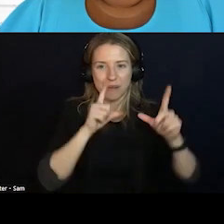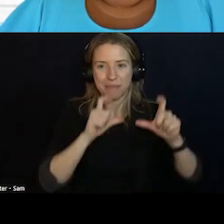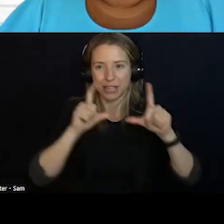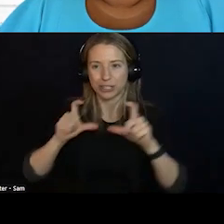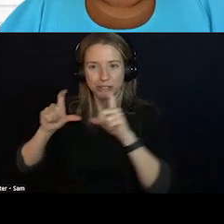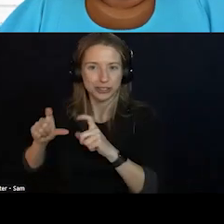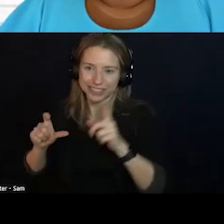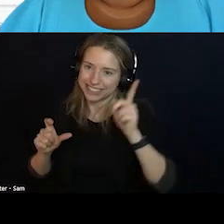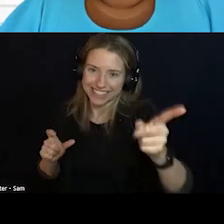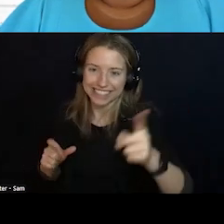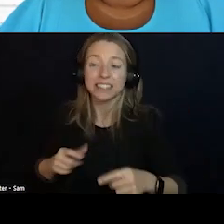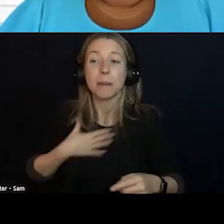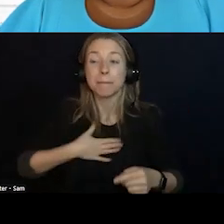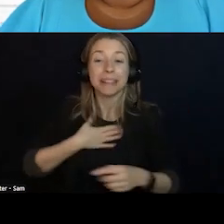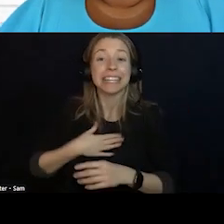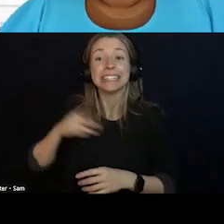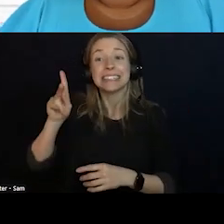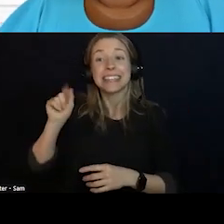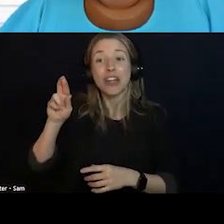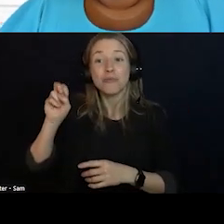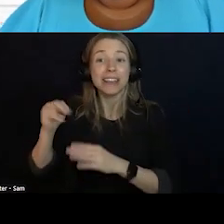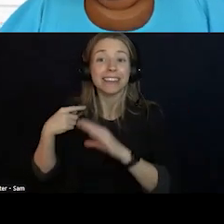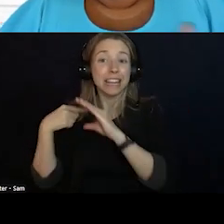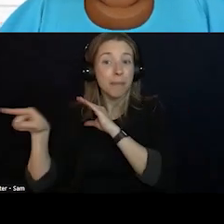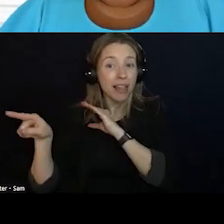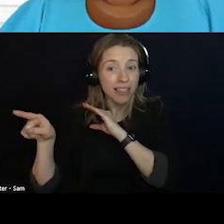OR REACH OUT IF YOU HAVE SEEN THESE IN YOUR COMMUNITY. WE WANT TO TAKE NOTE.